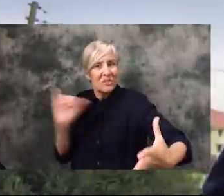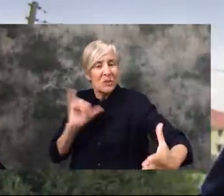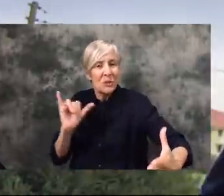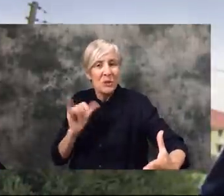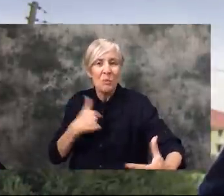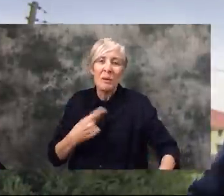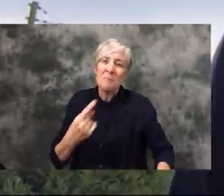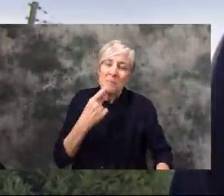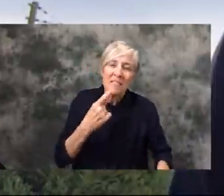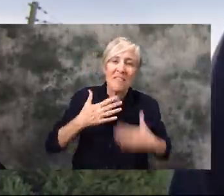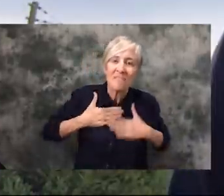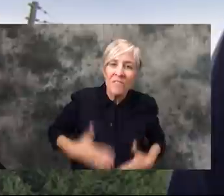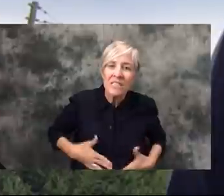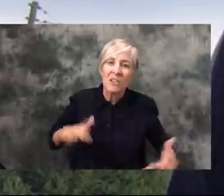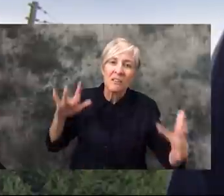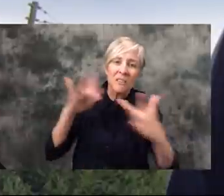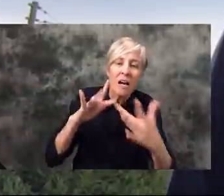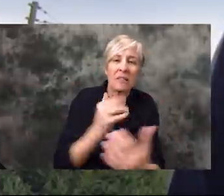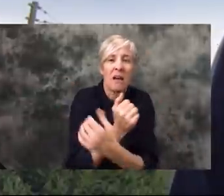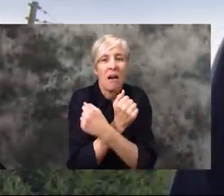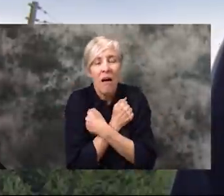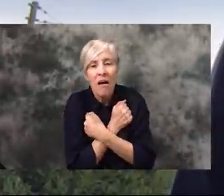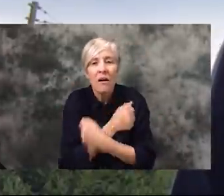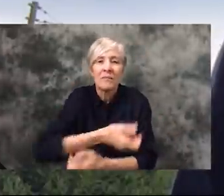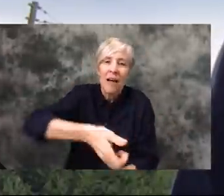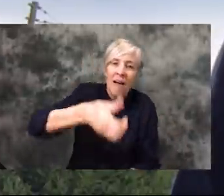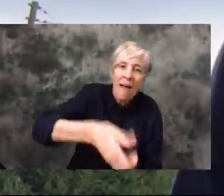distance as well. We're missing the physical contact we're missing the hugs